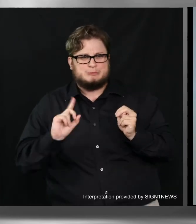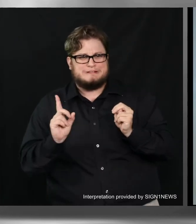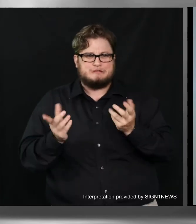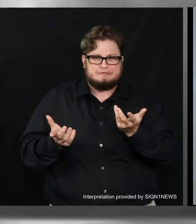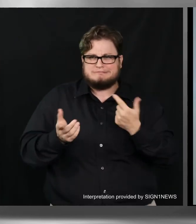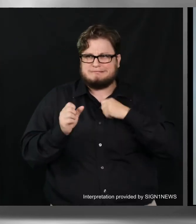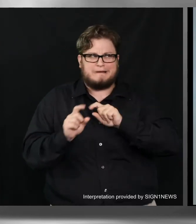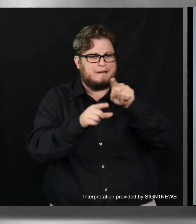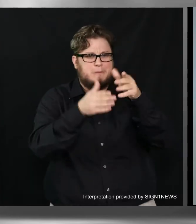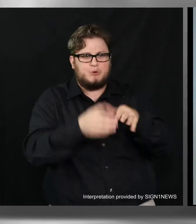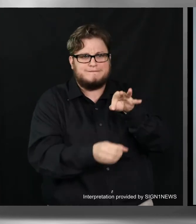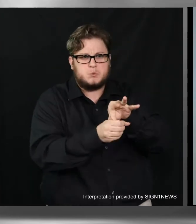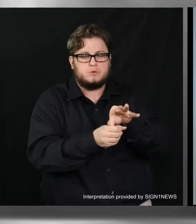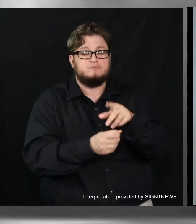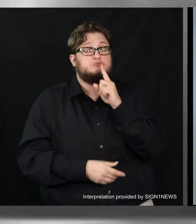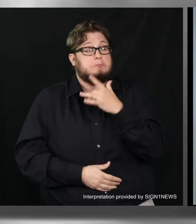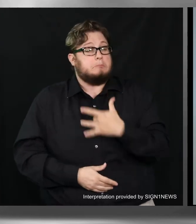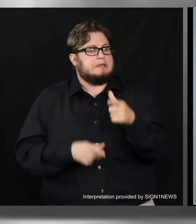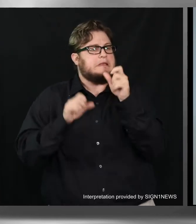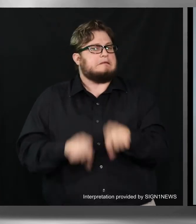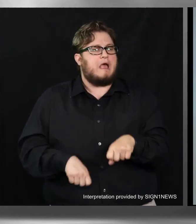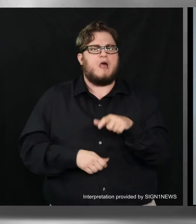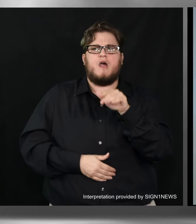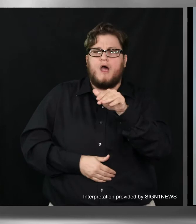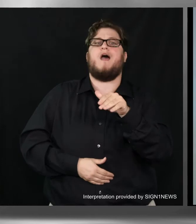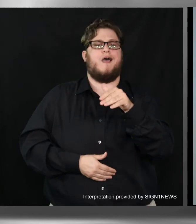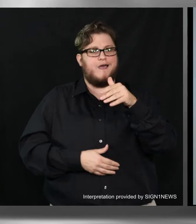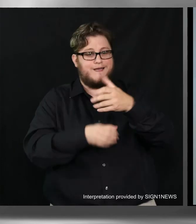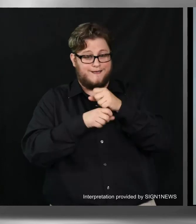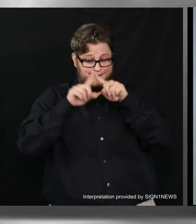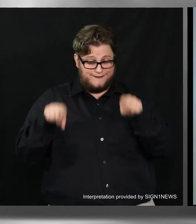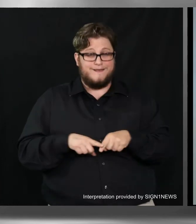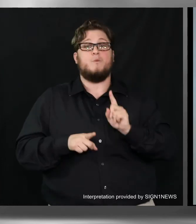Typically you can get voter registration forms at your public library.